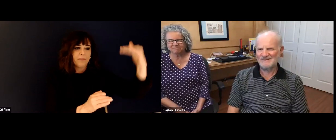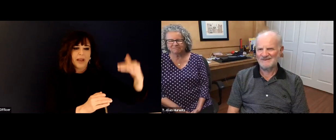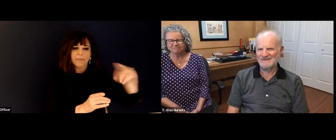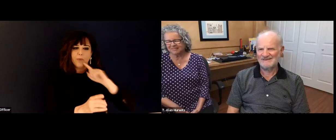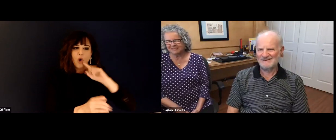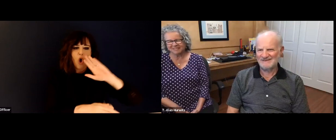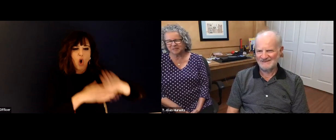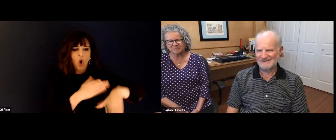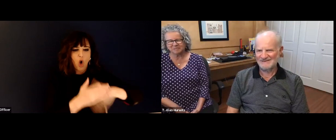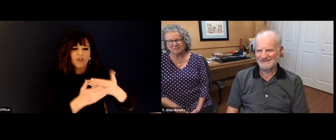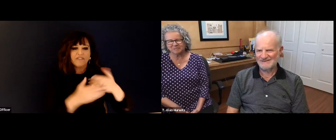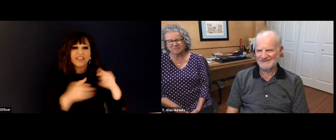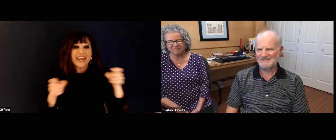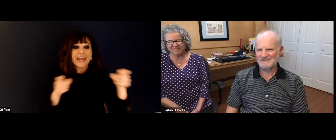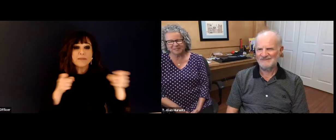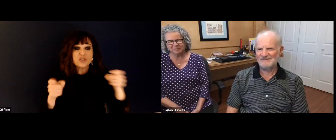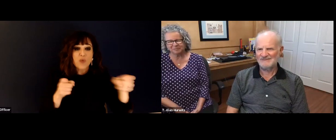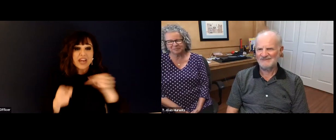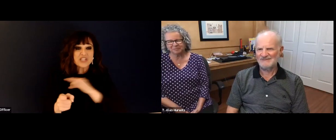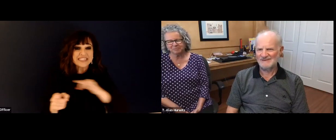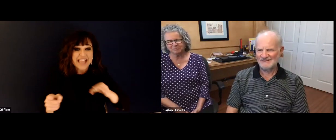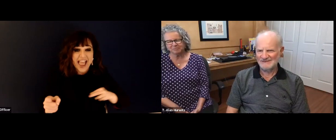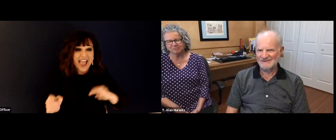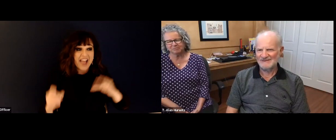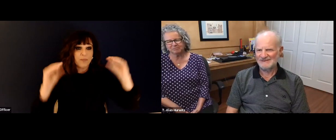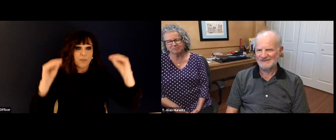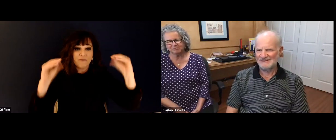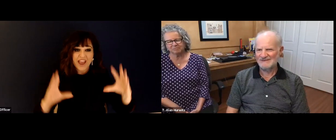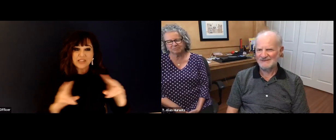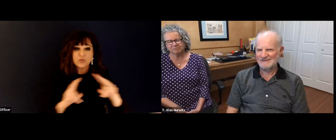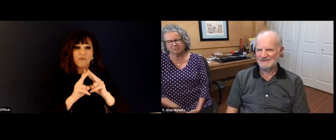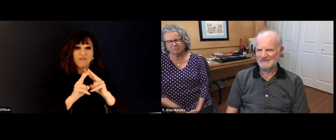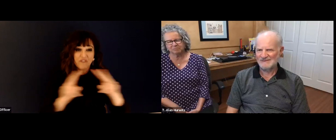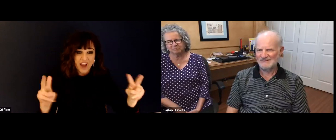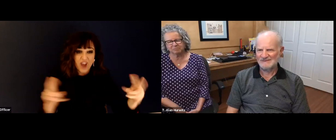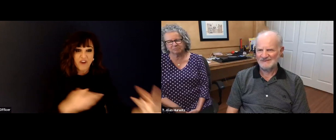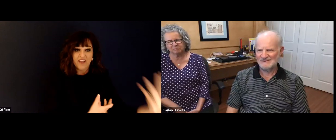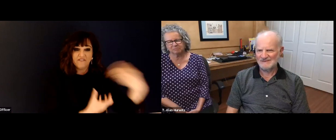including Jim De Niro. And Vicki. I wish I could name them